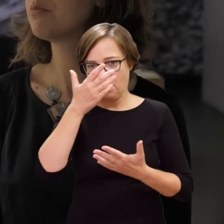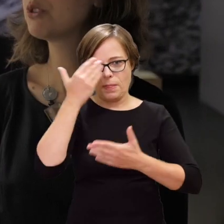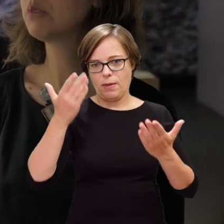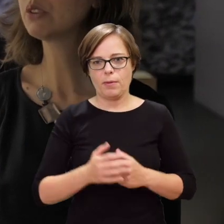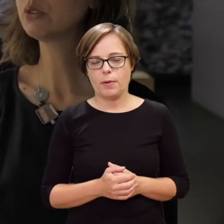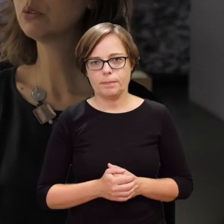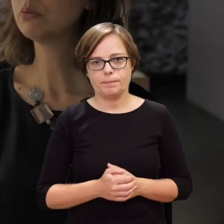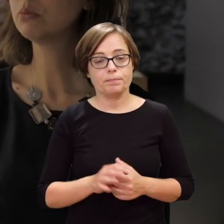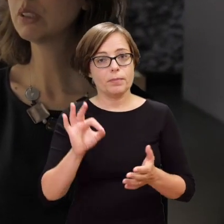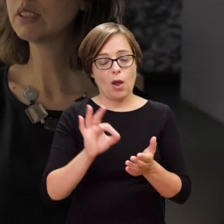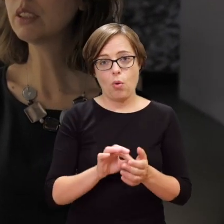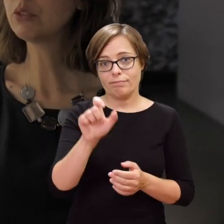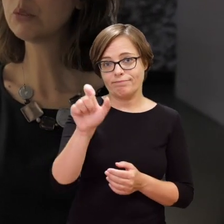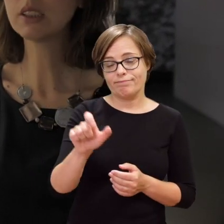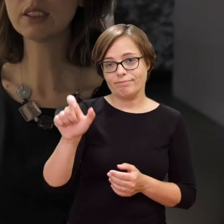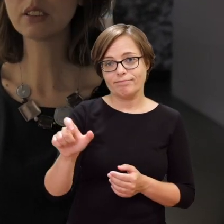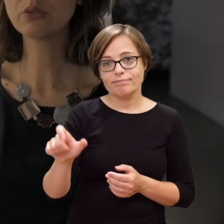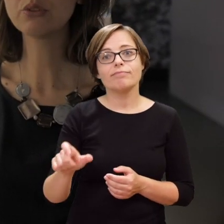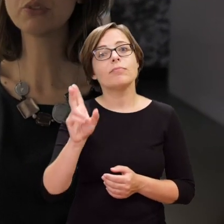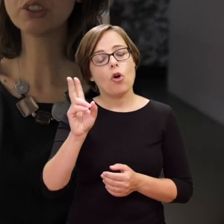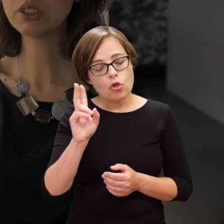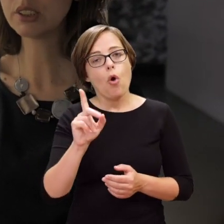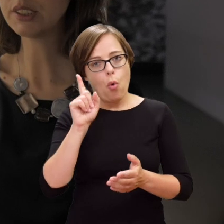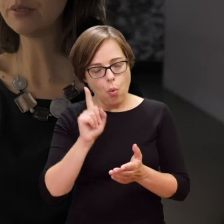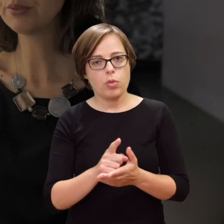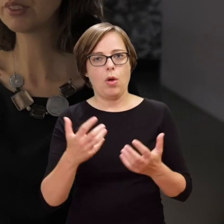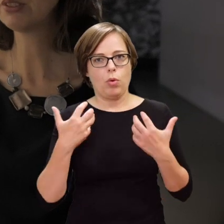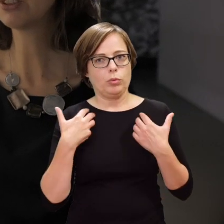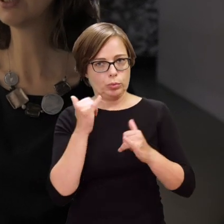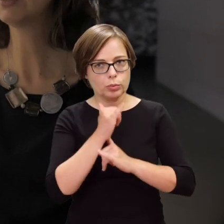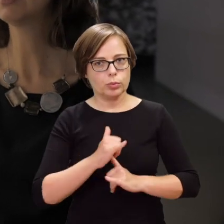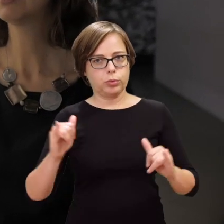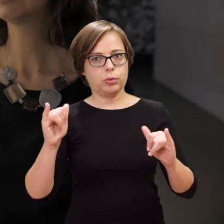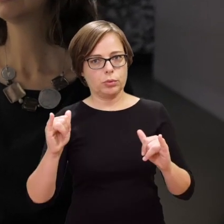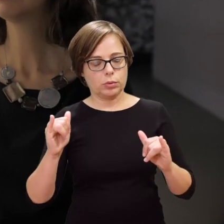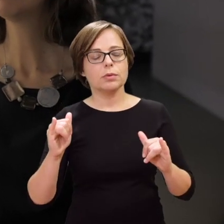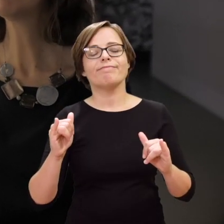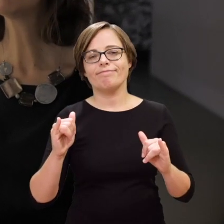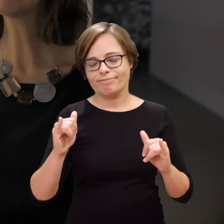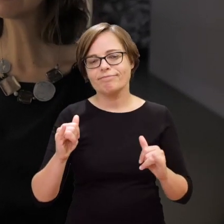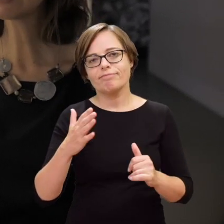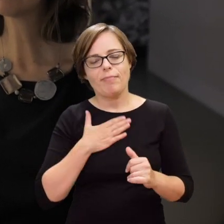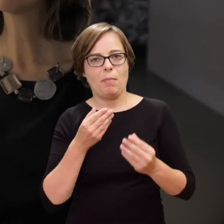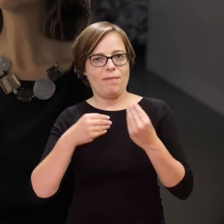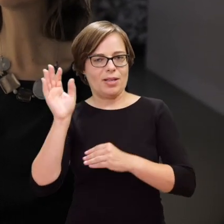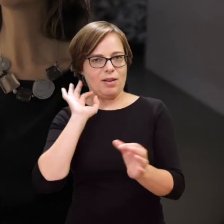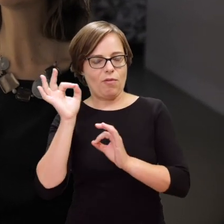We have more information about the protagonists who survived the war.